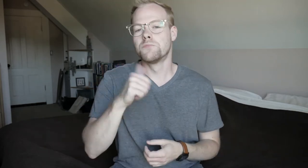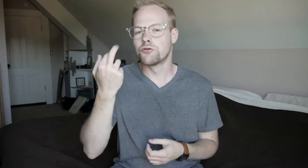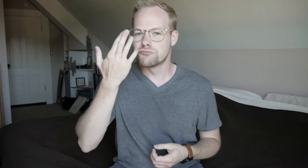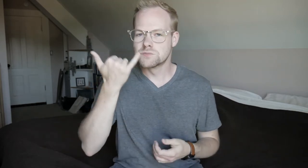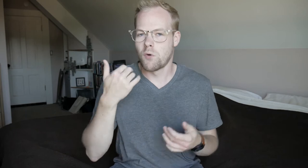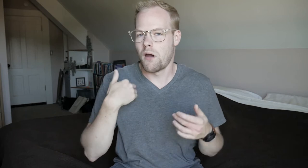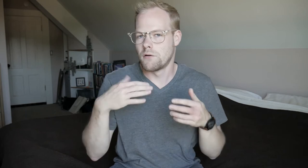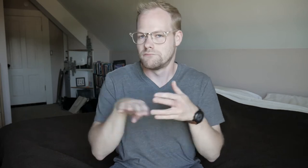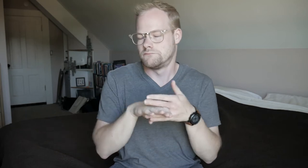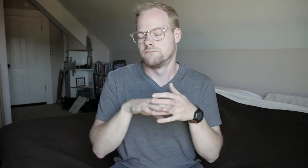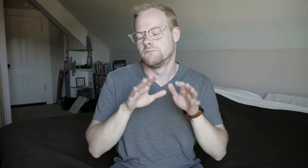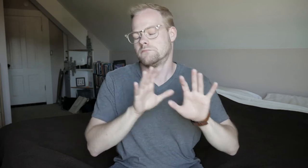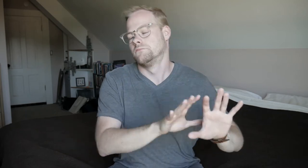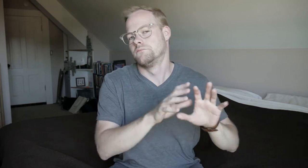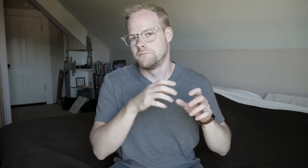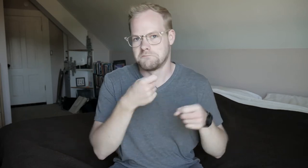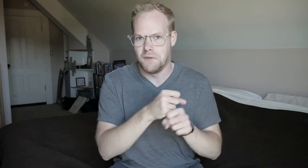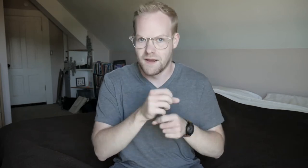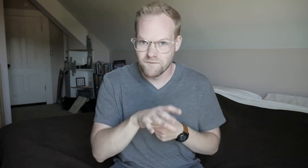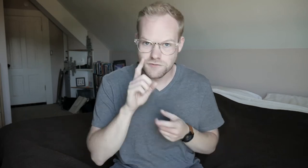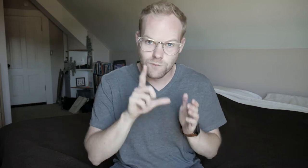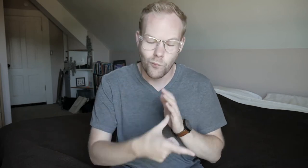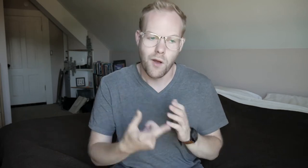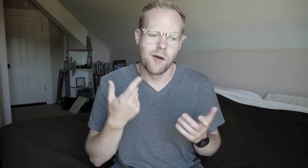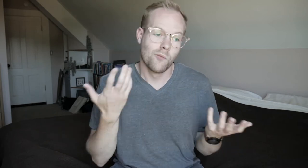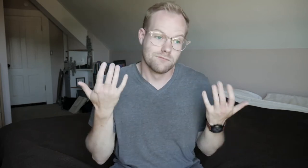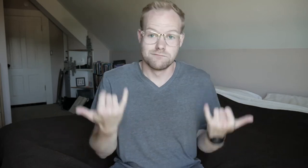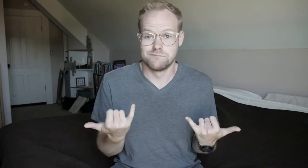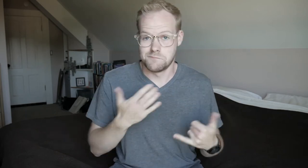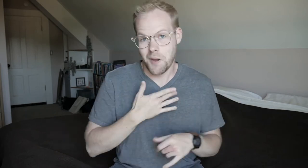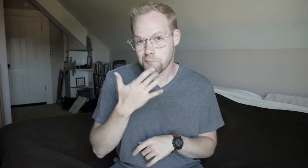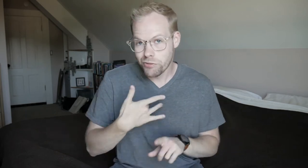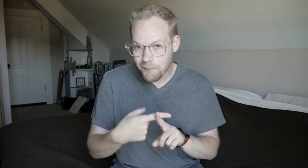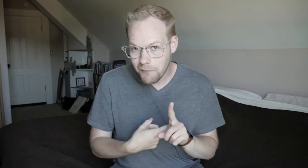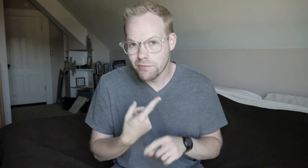Another reason why I took a break from making videos for a while is because it's my birthday month.